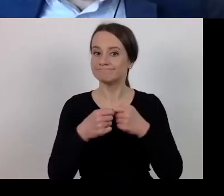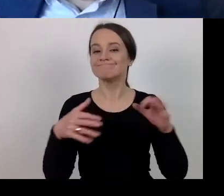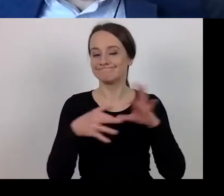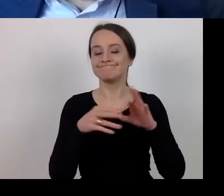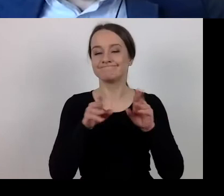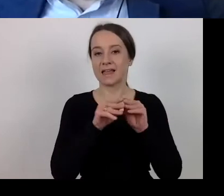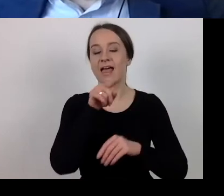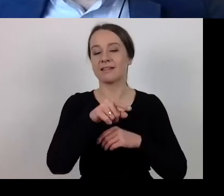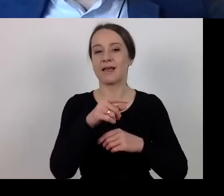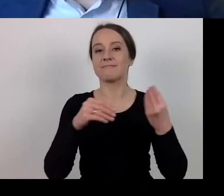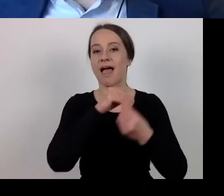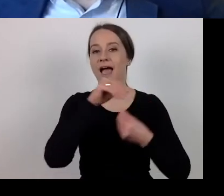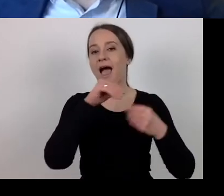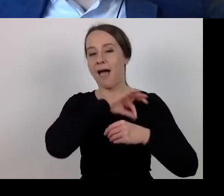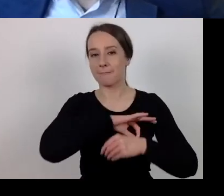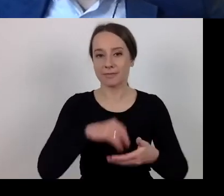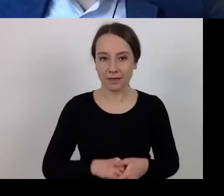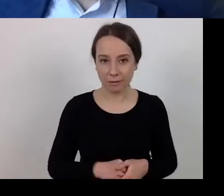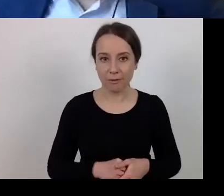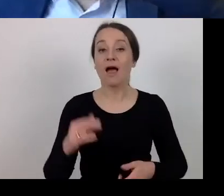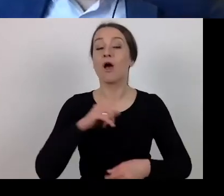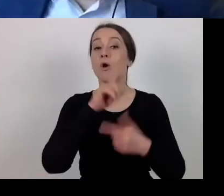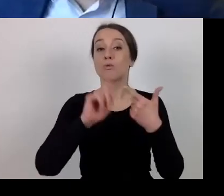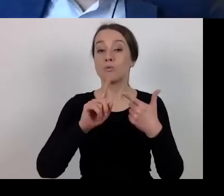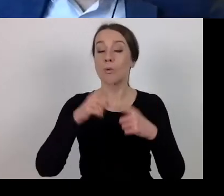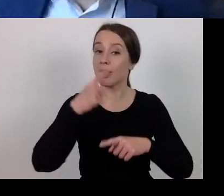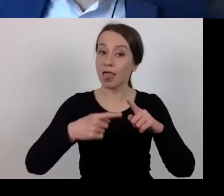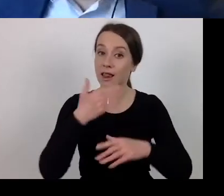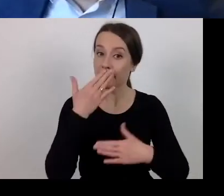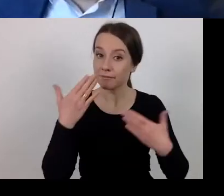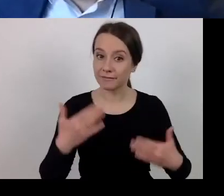The second thing that we have in these projects is the turnover.